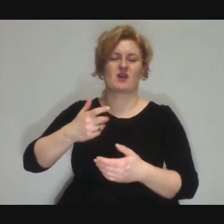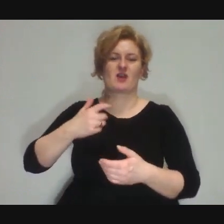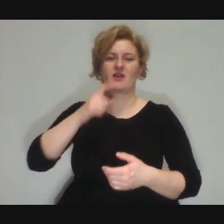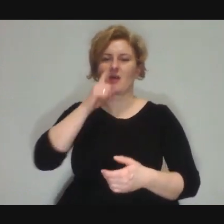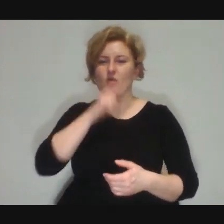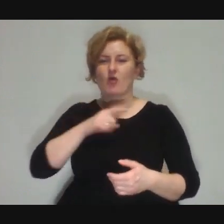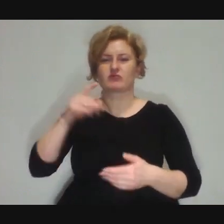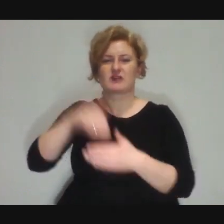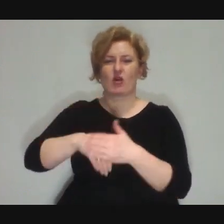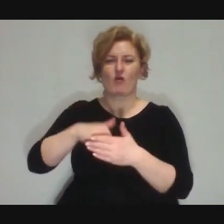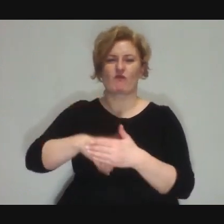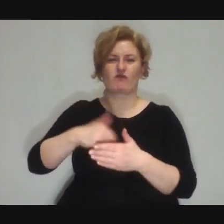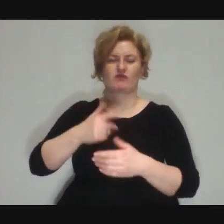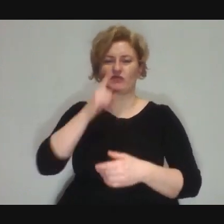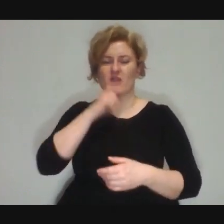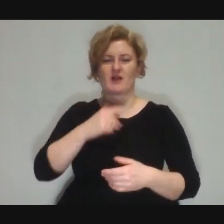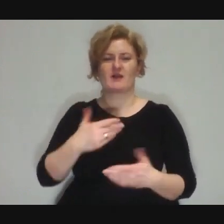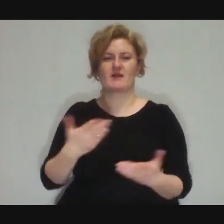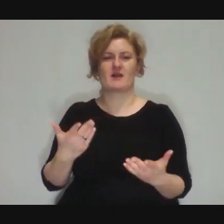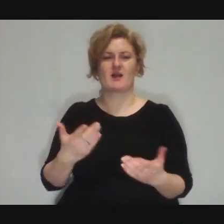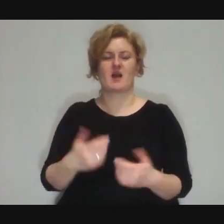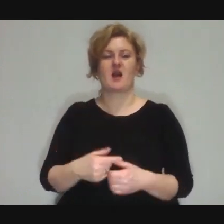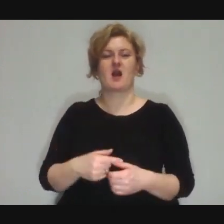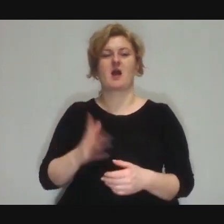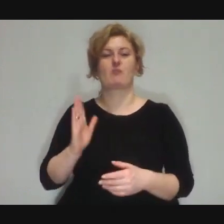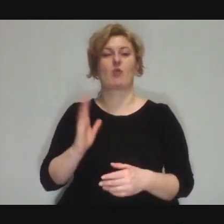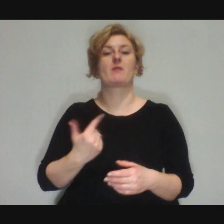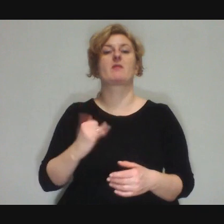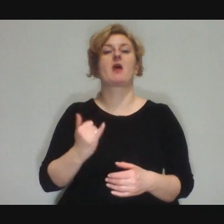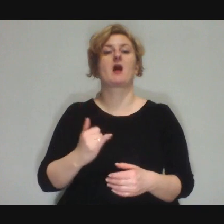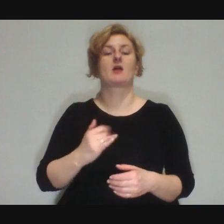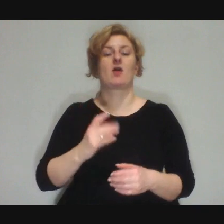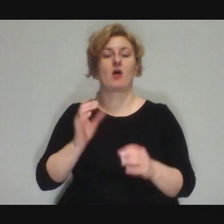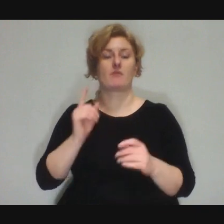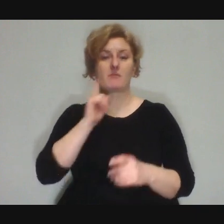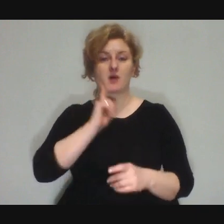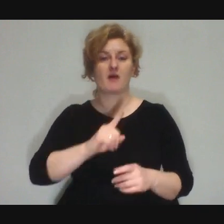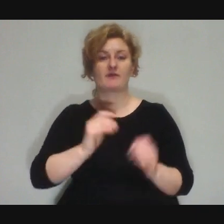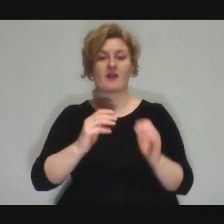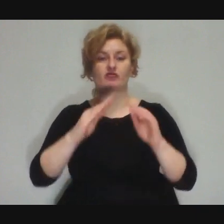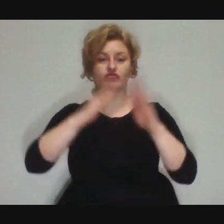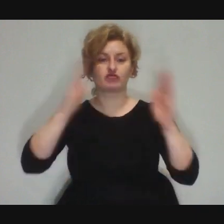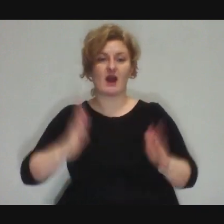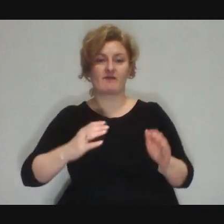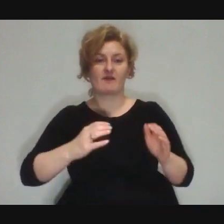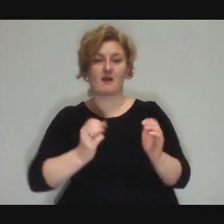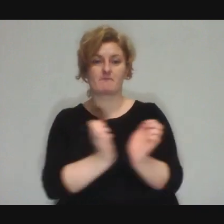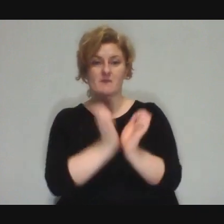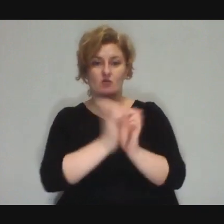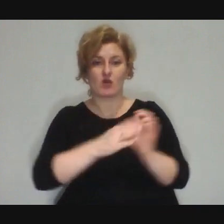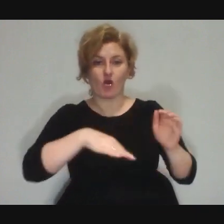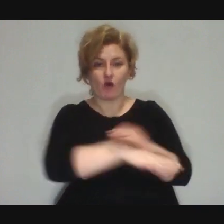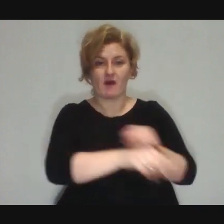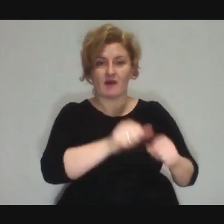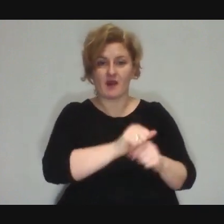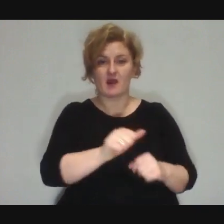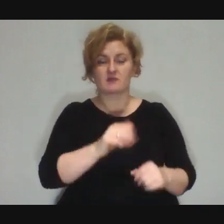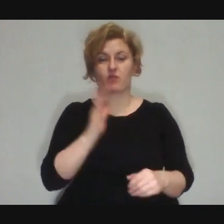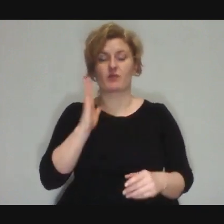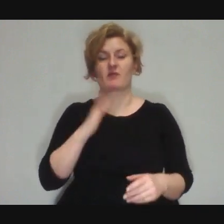and if it turns out that the balls are under the wardrobe then you failed, you may not come back because you come to the workshop and